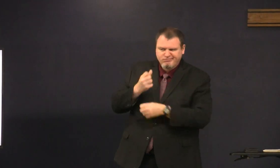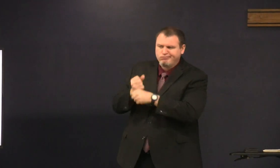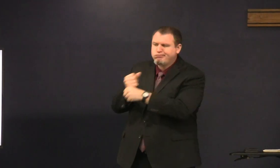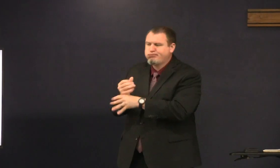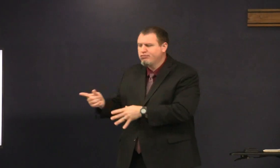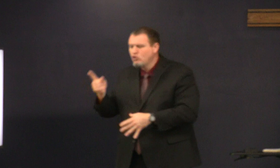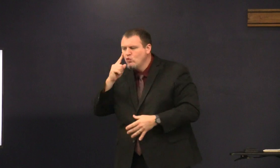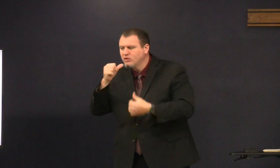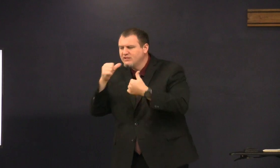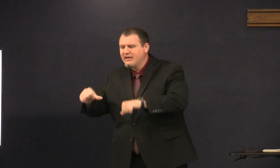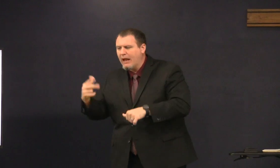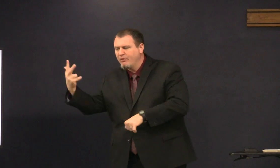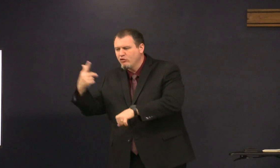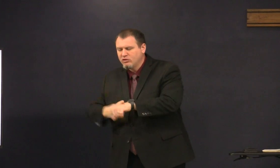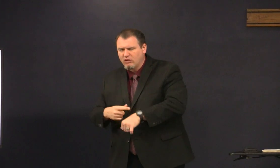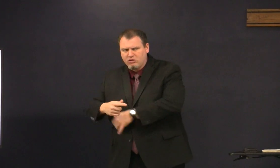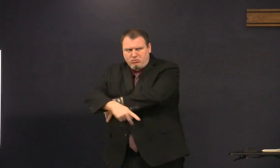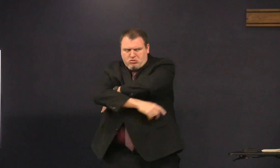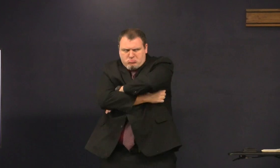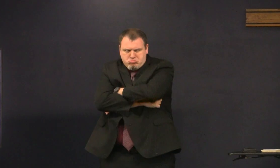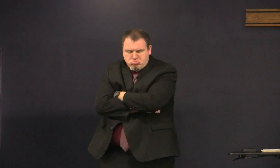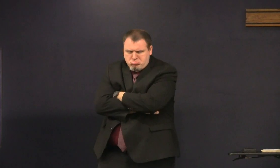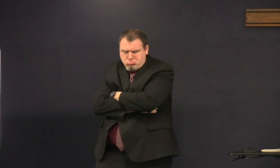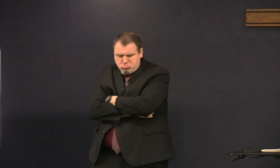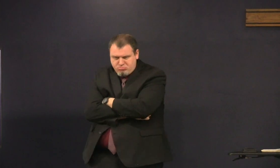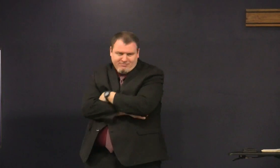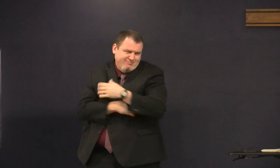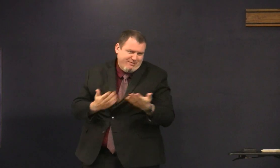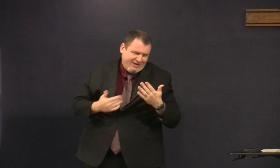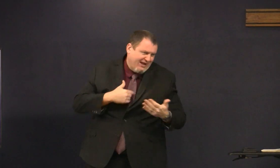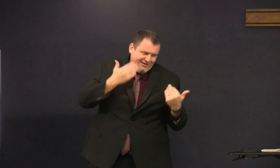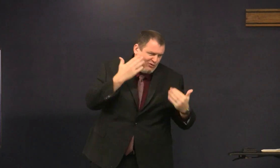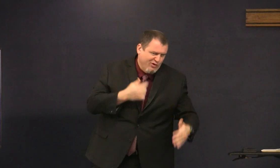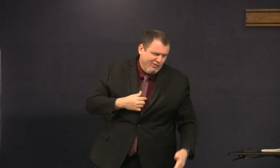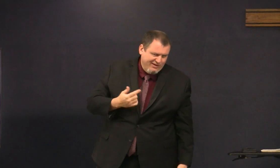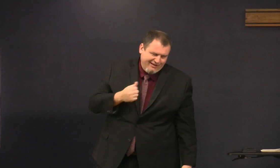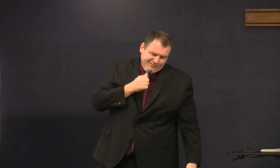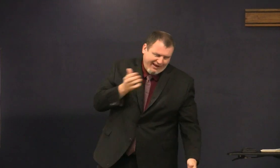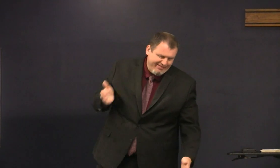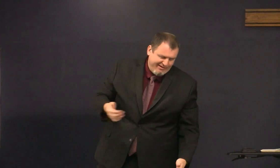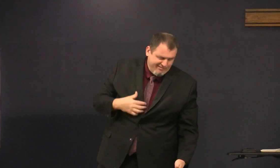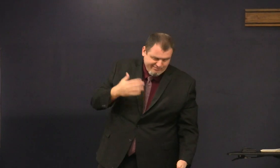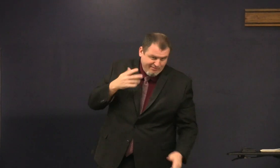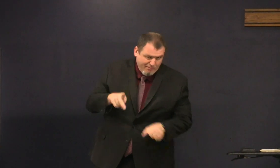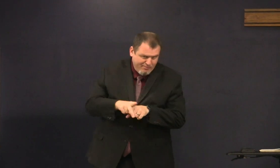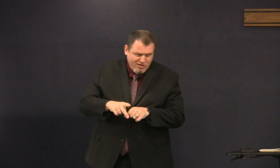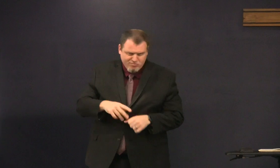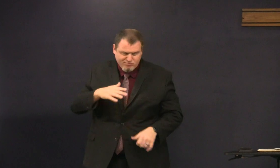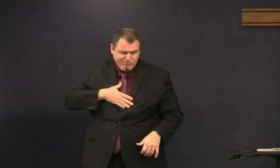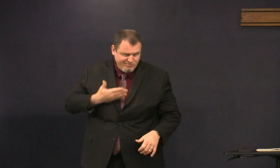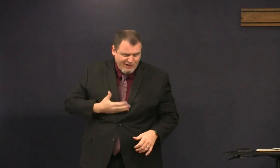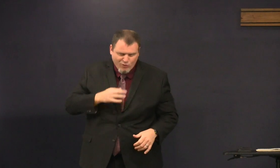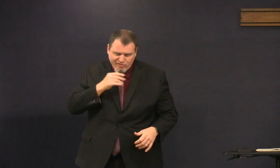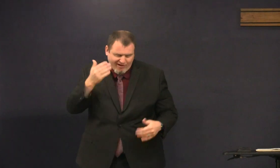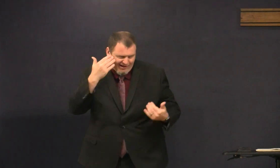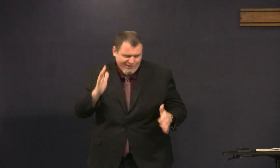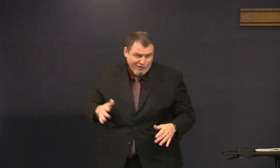probably still thinking about Jesus saying that he's going to deny him three times I don't know I'm just I wasn't there but Peter's